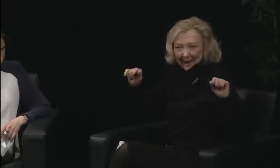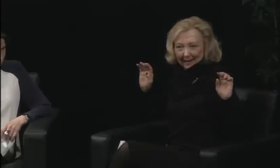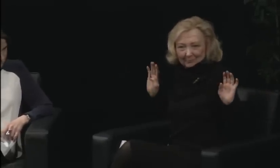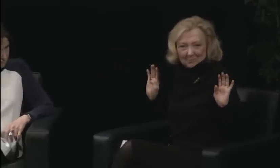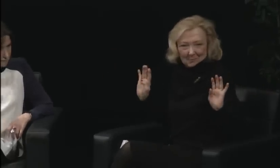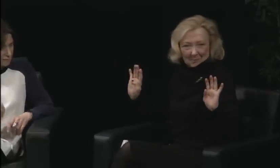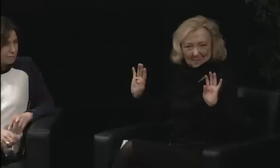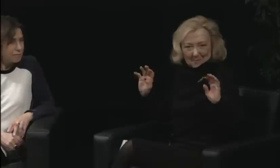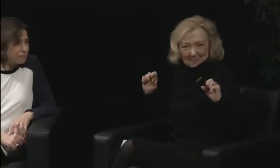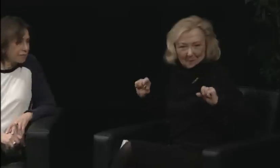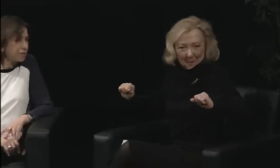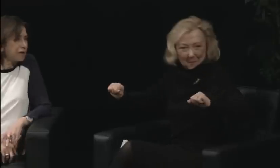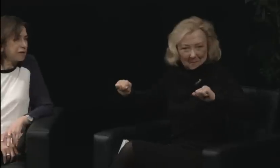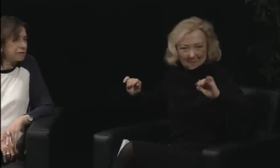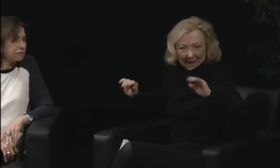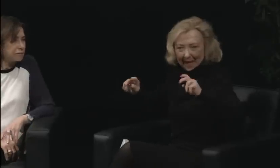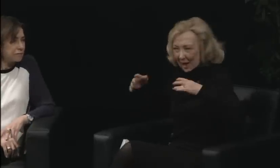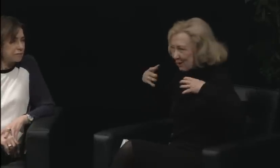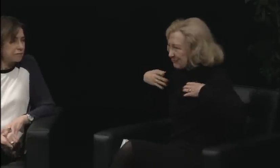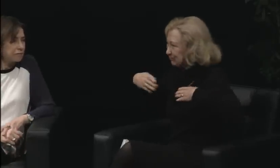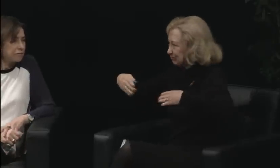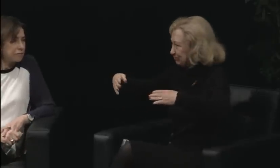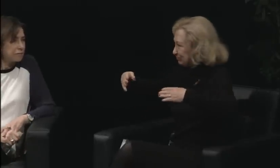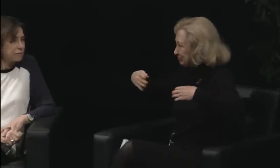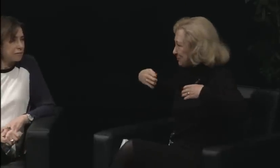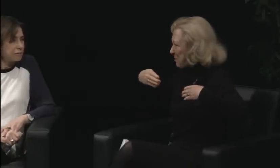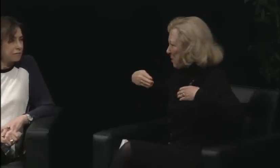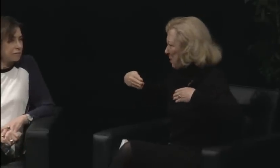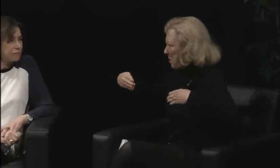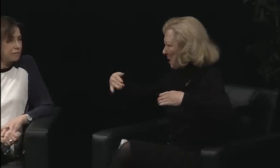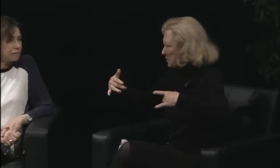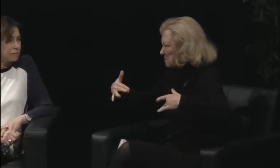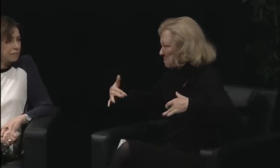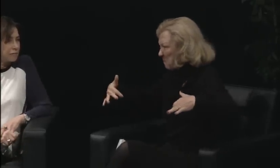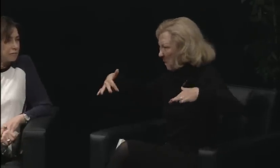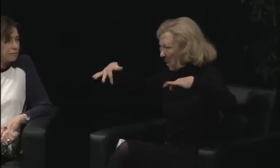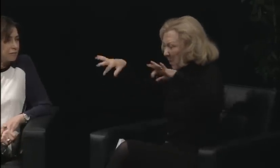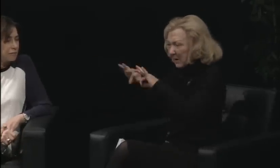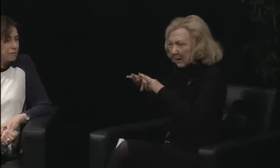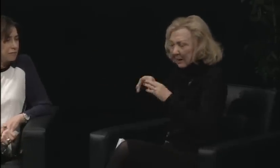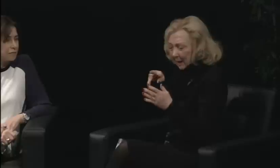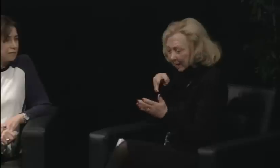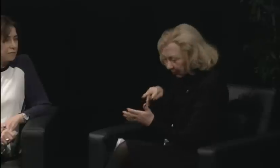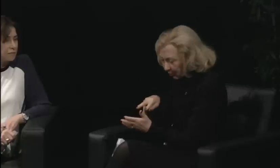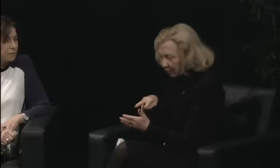So we may look all modern and progressive,